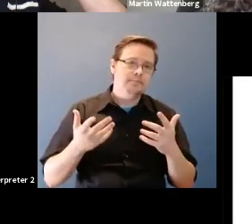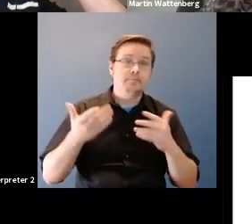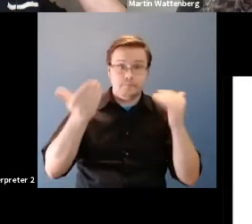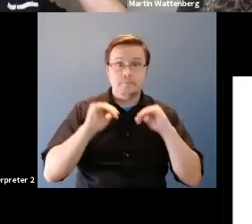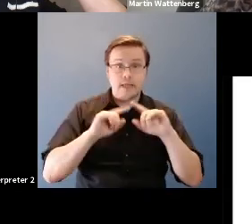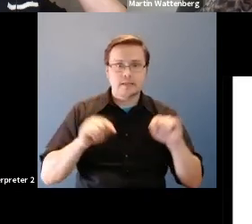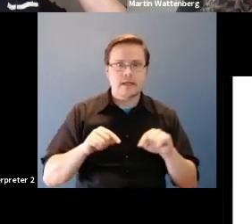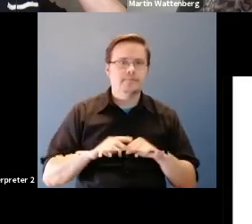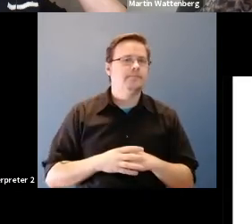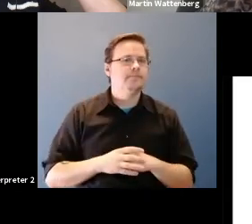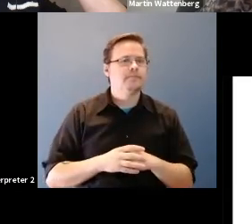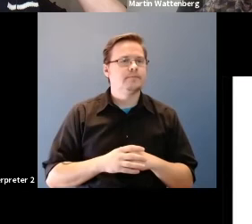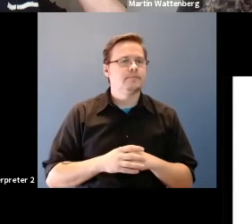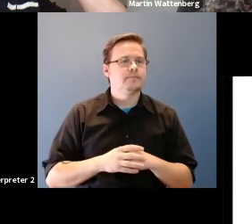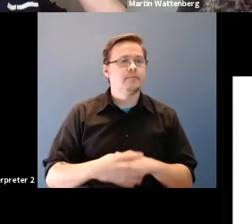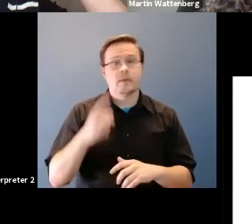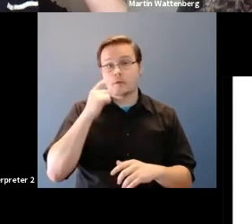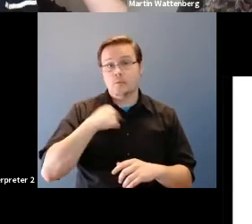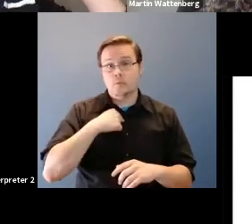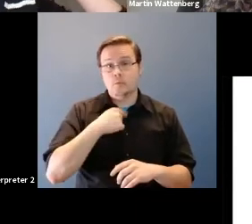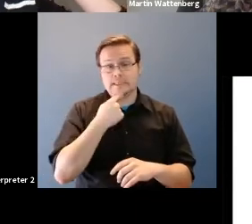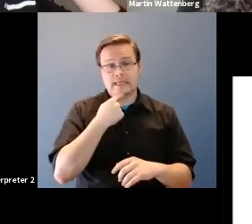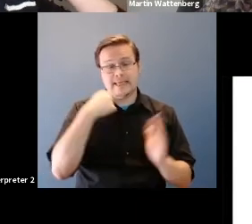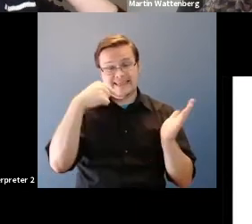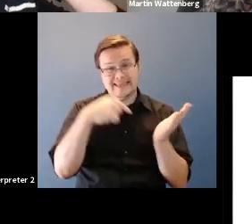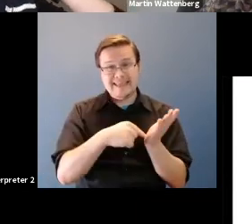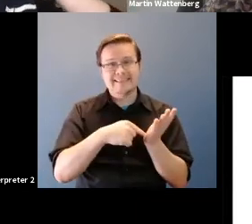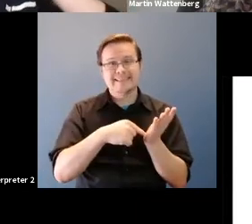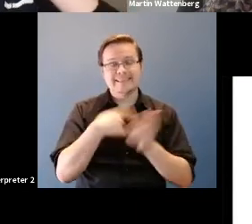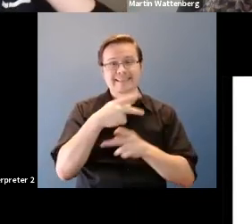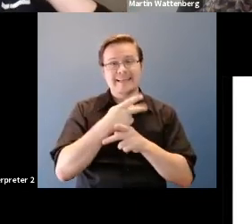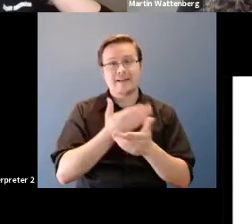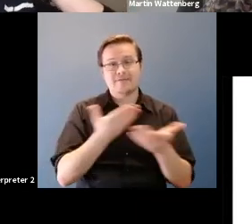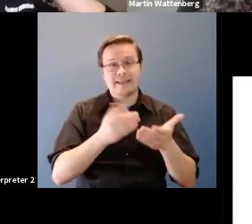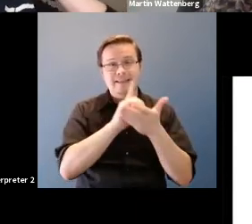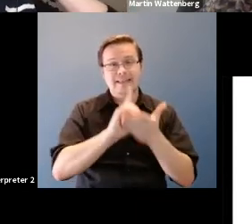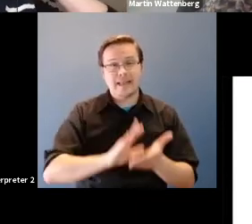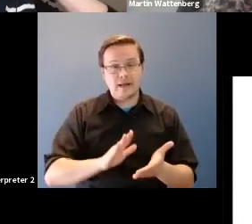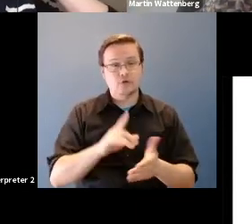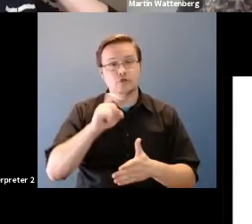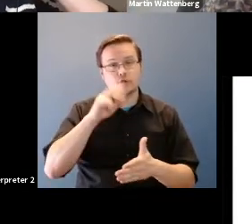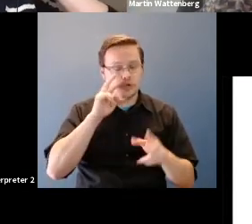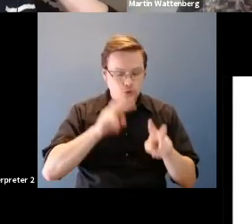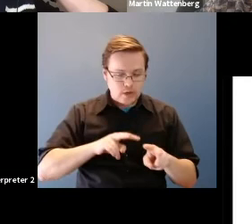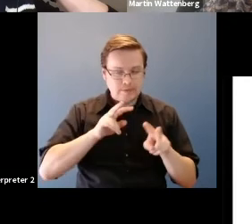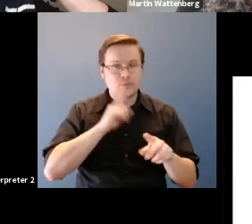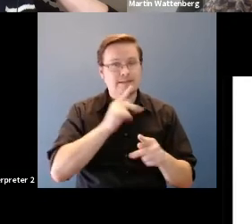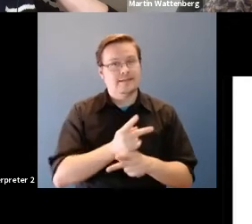Martin Wattenberg: What we would contend is the In fact this is the kind of thing that designer so look at very careful next slide.